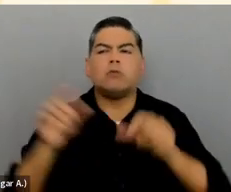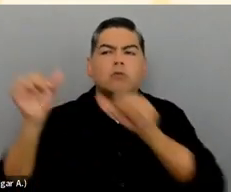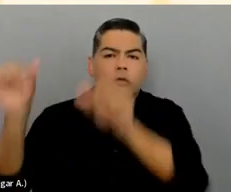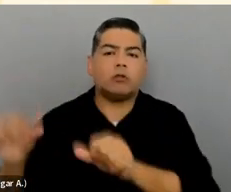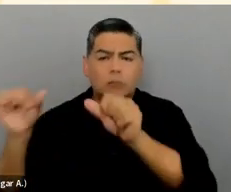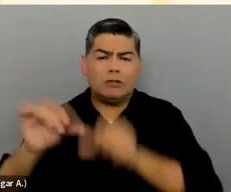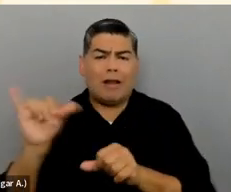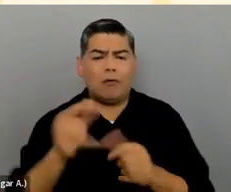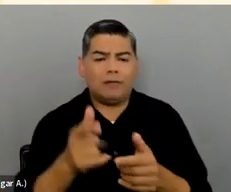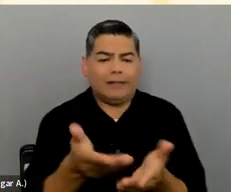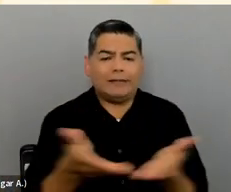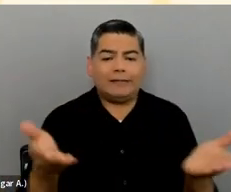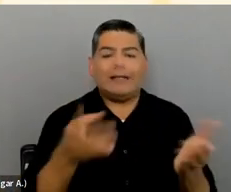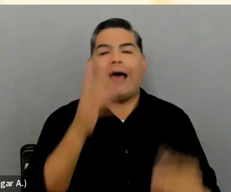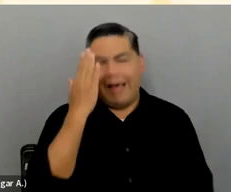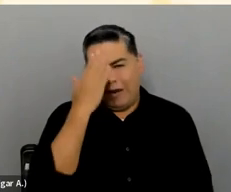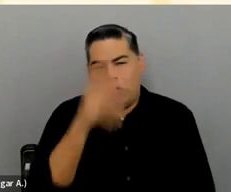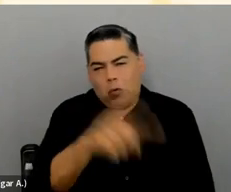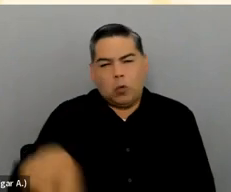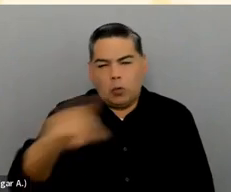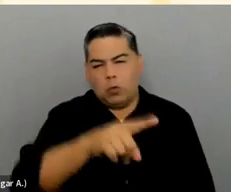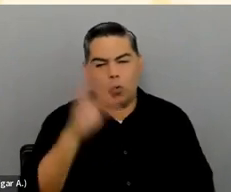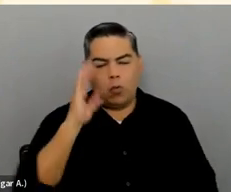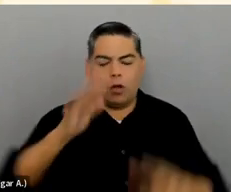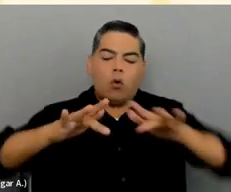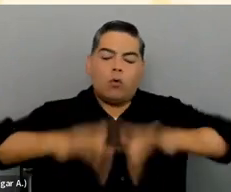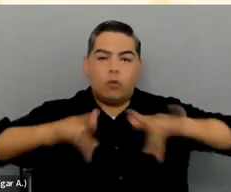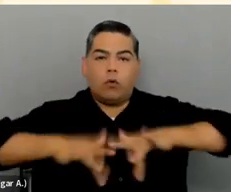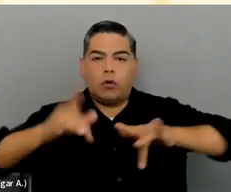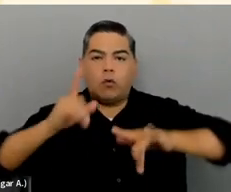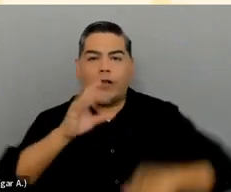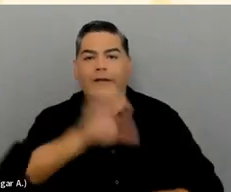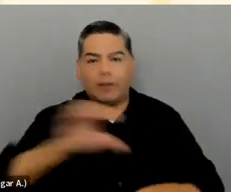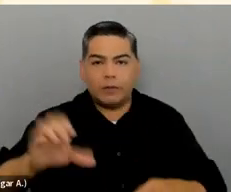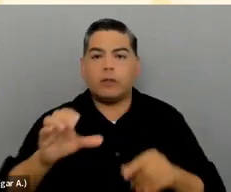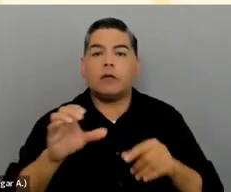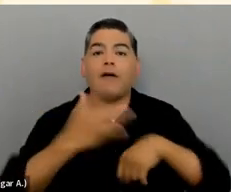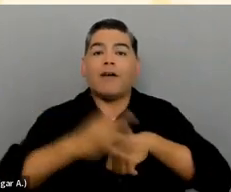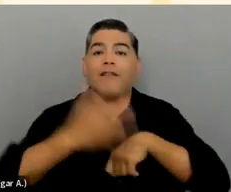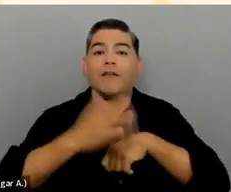I know you guys are recording; you're going to have it captioned, and then have it available for the attendees.